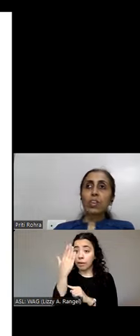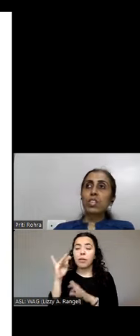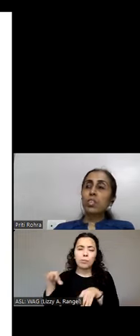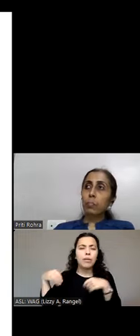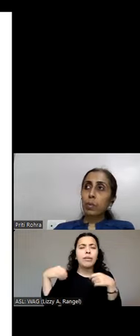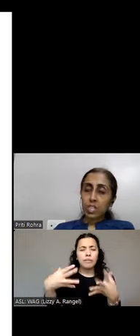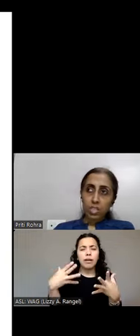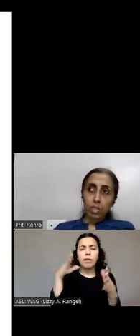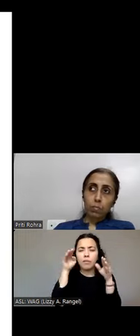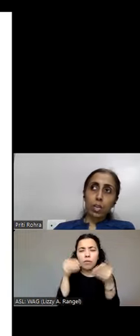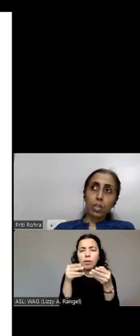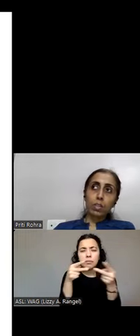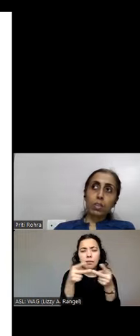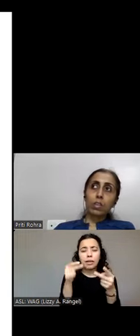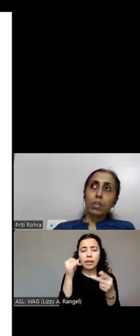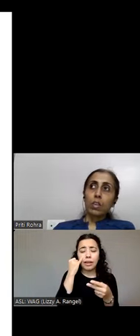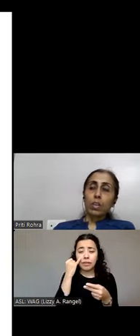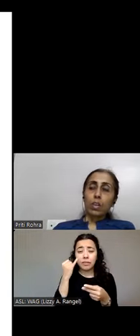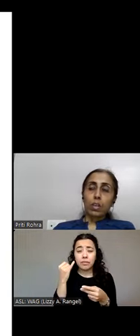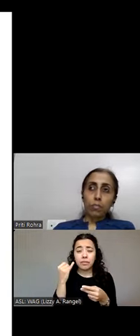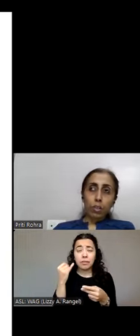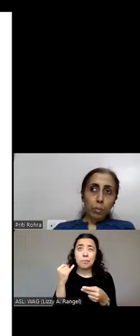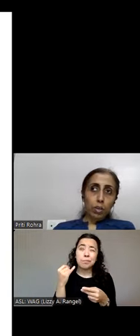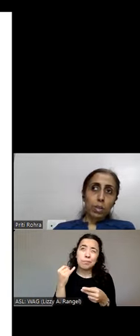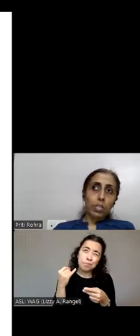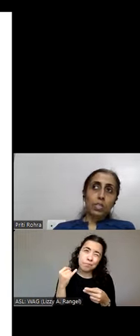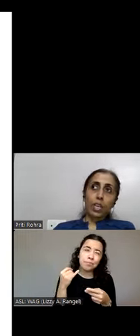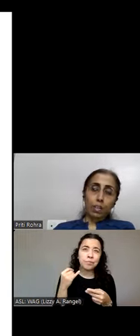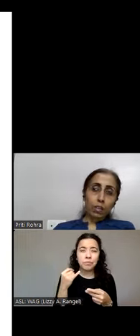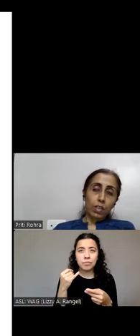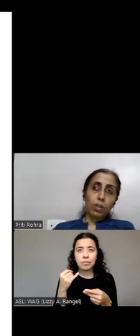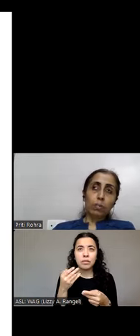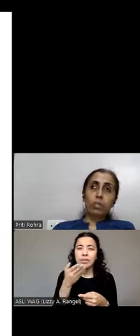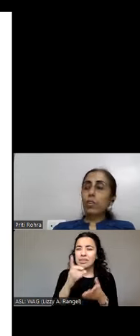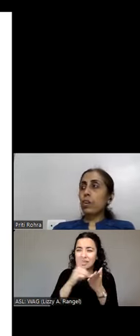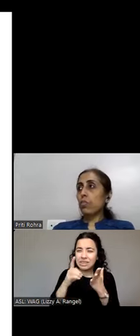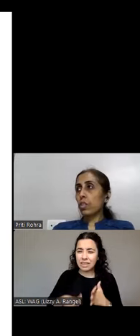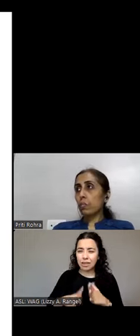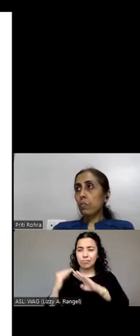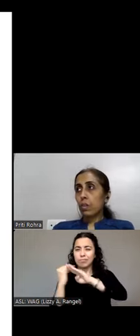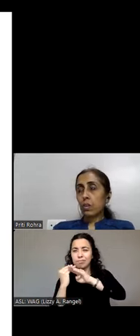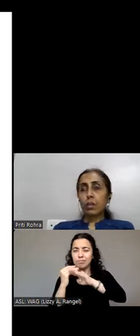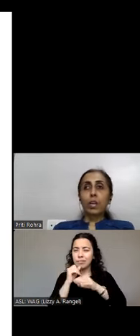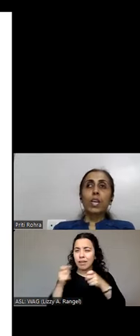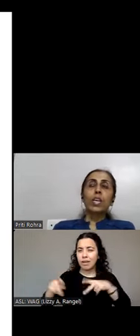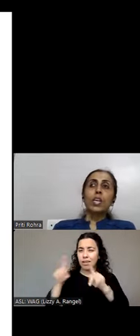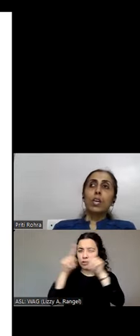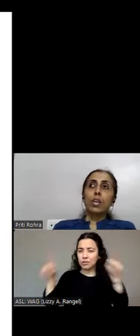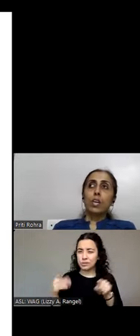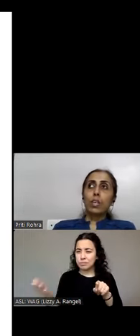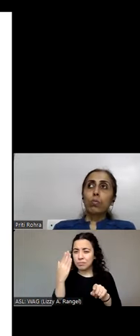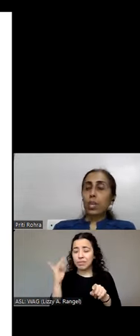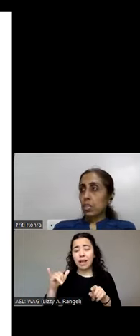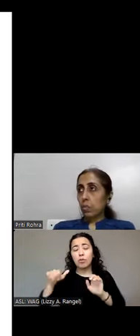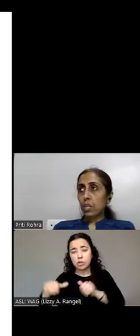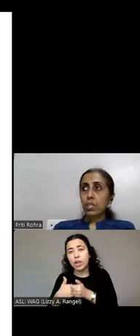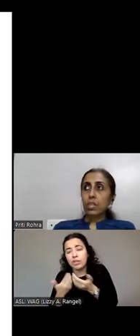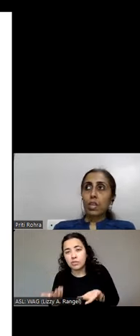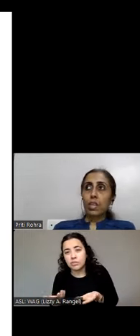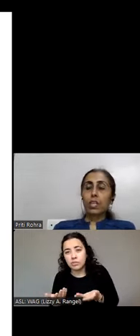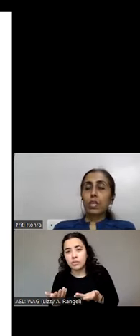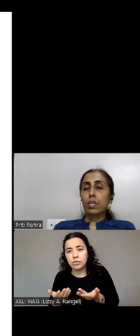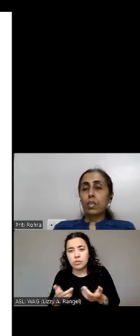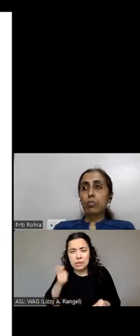it is suppressed by the developer or designer it becomes difficult for them to customize it and use